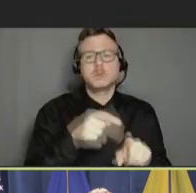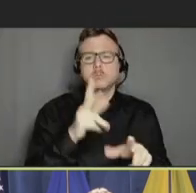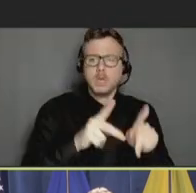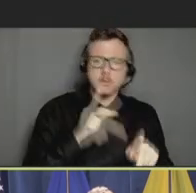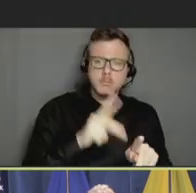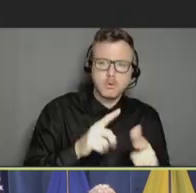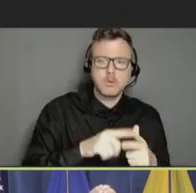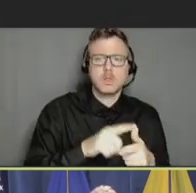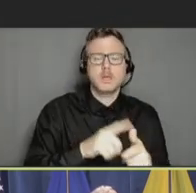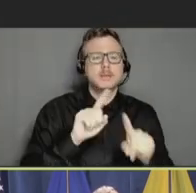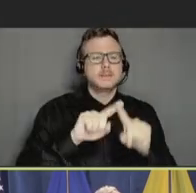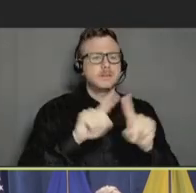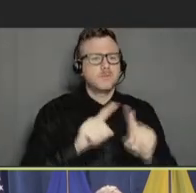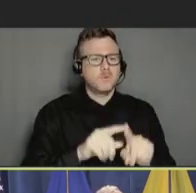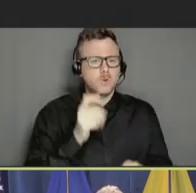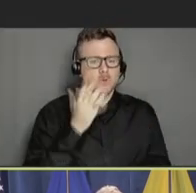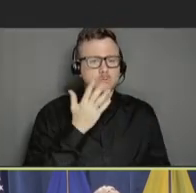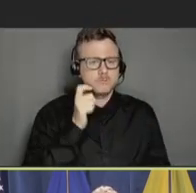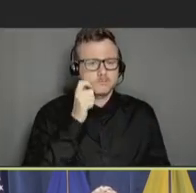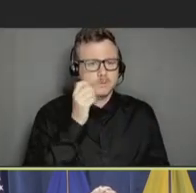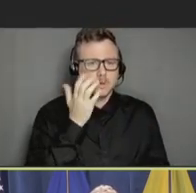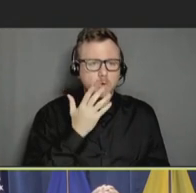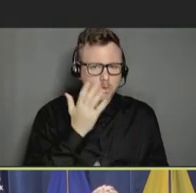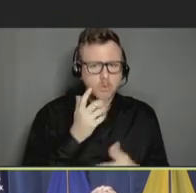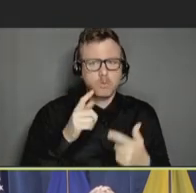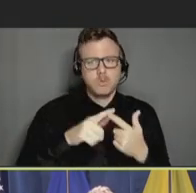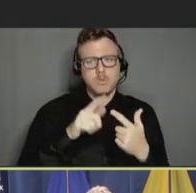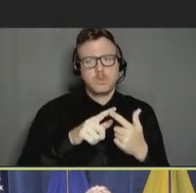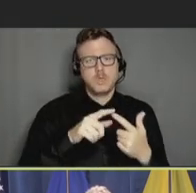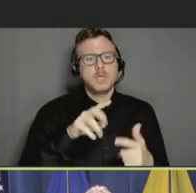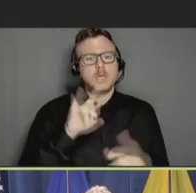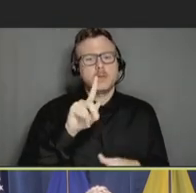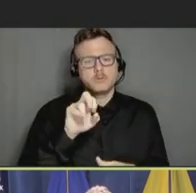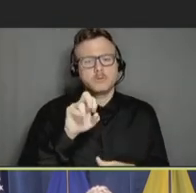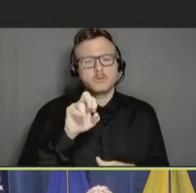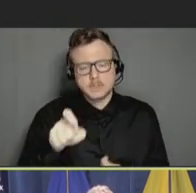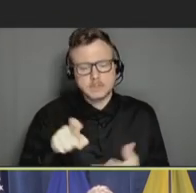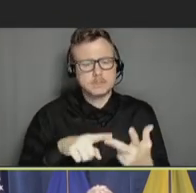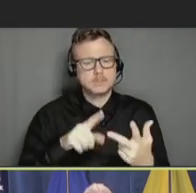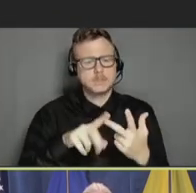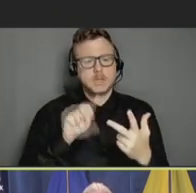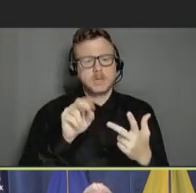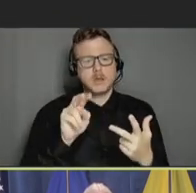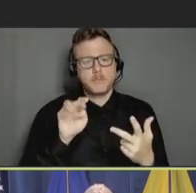intersex, or non-binary. The arrow shape in the flag also conveys that progress is still